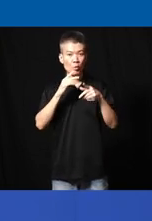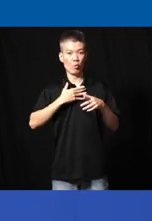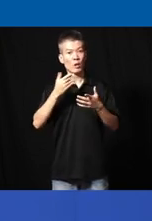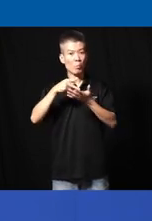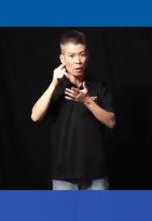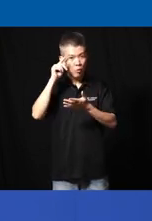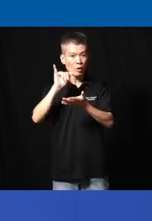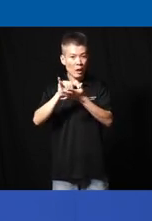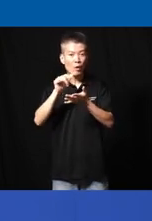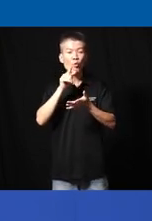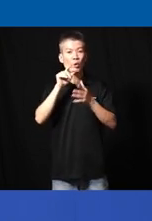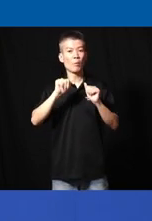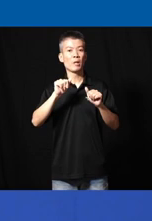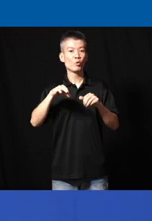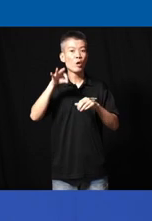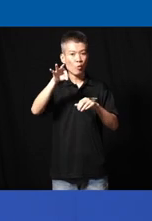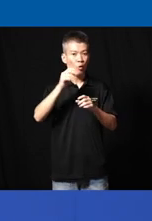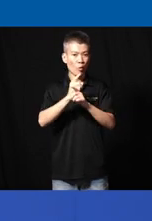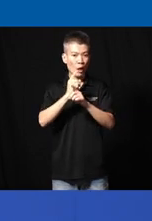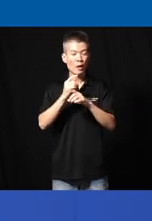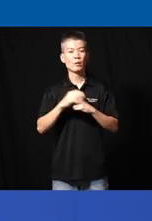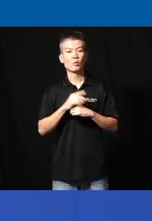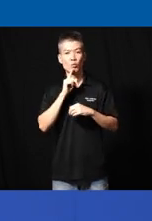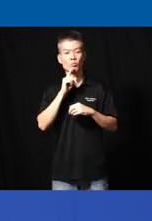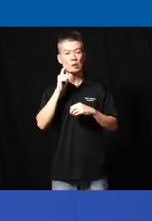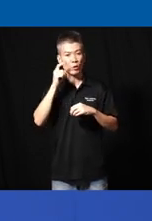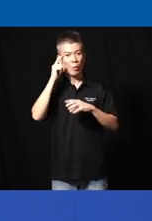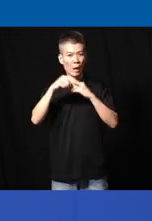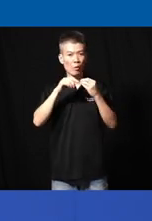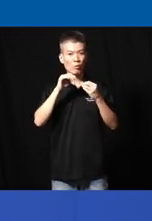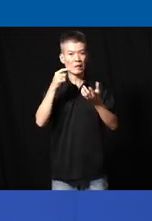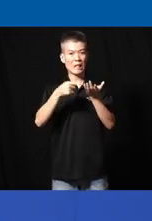pay for that who is able to afford that right so we really talk need to talk about technology uh